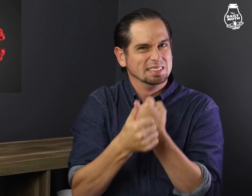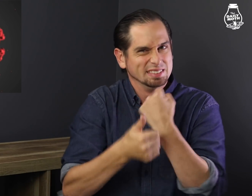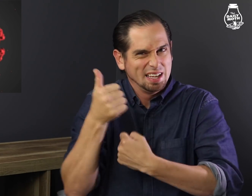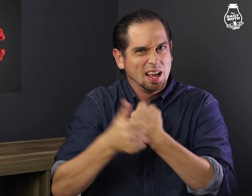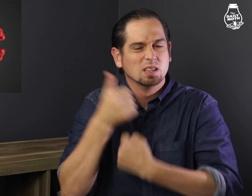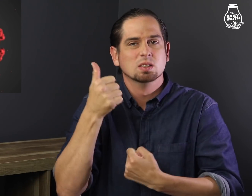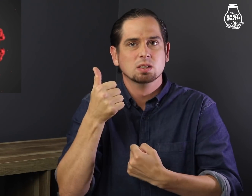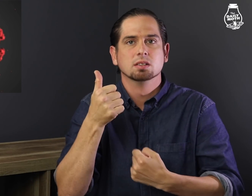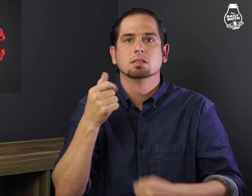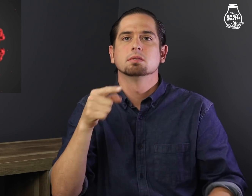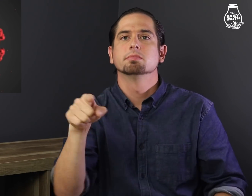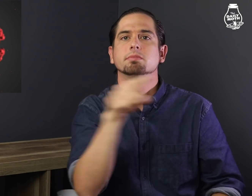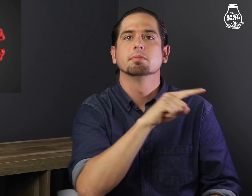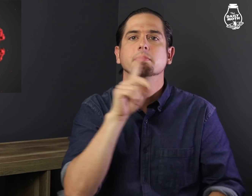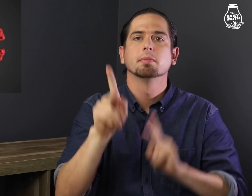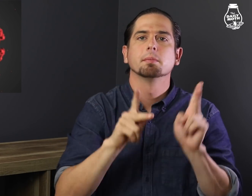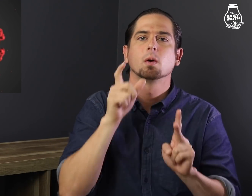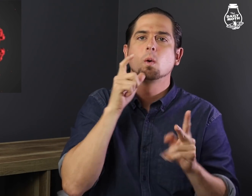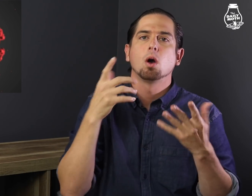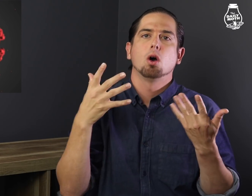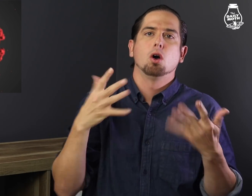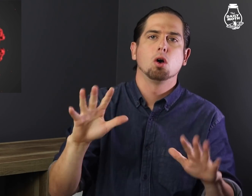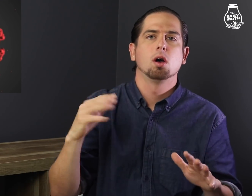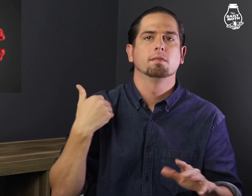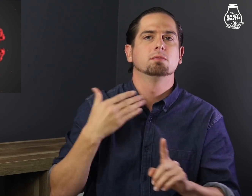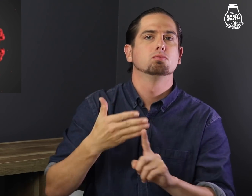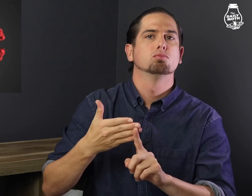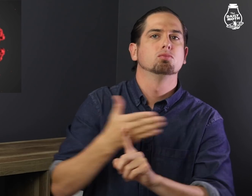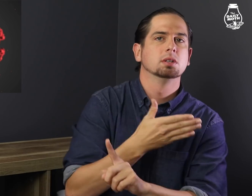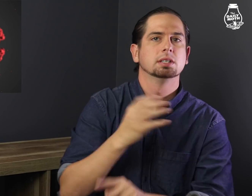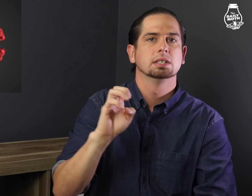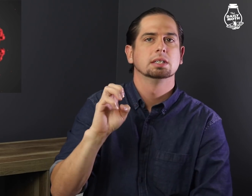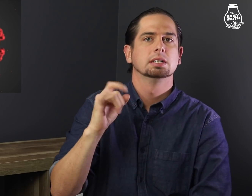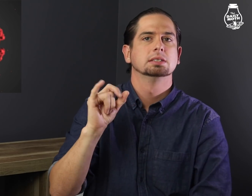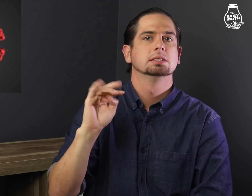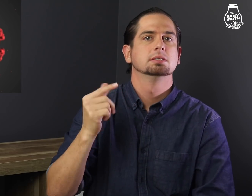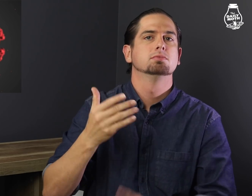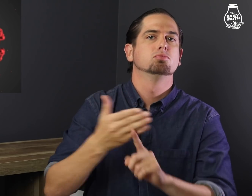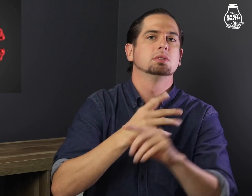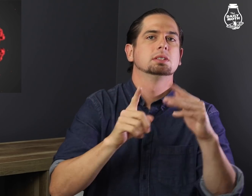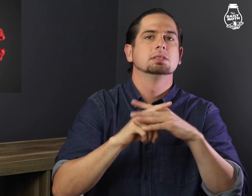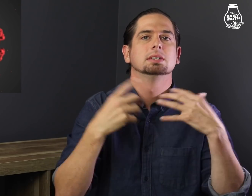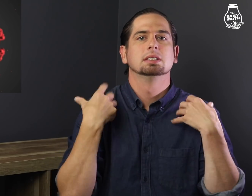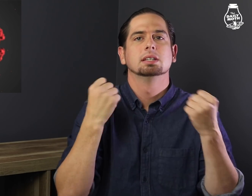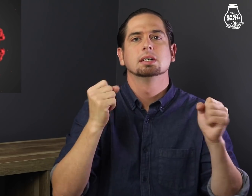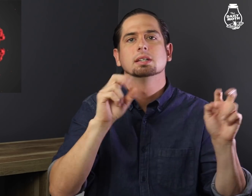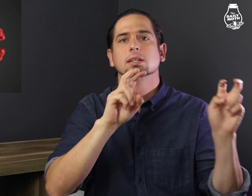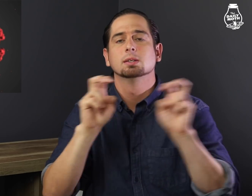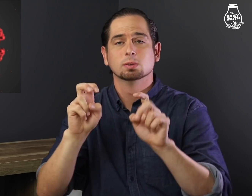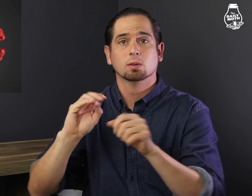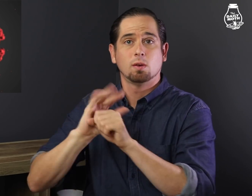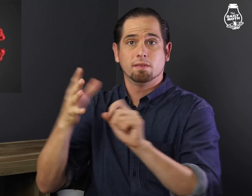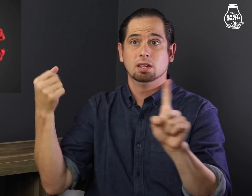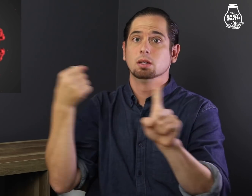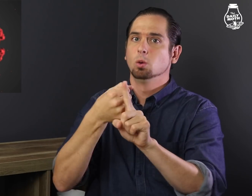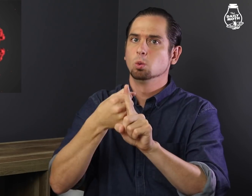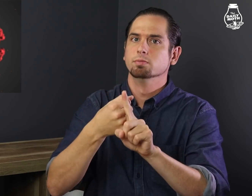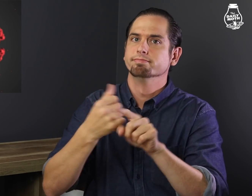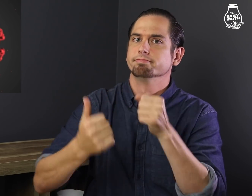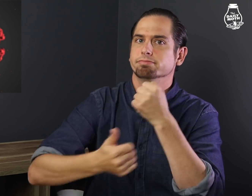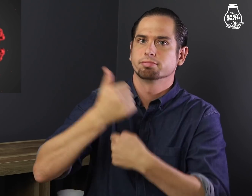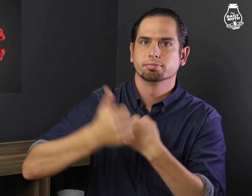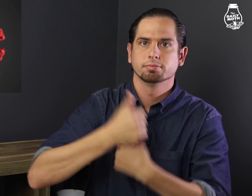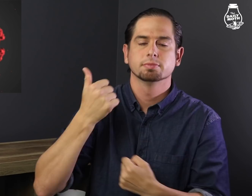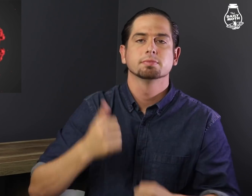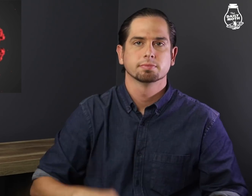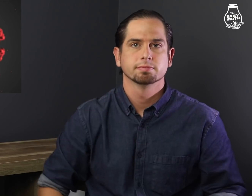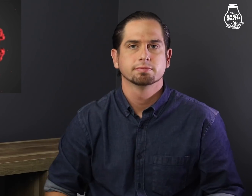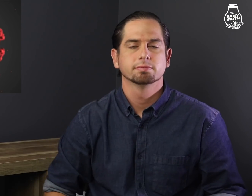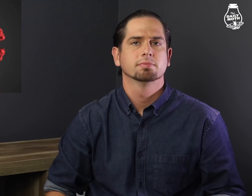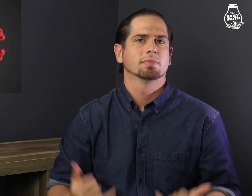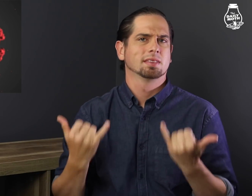dangerous for those with pre-existing health conditions.